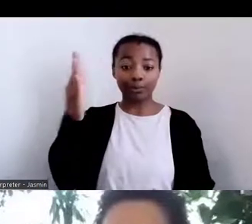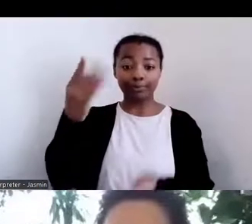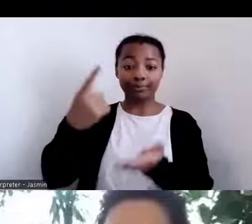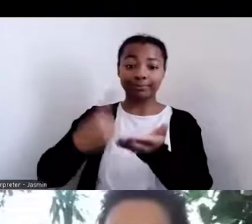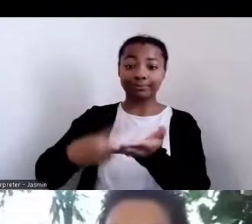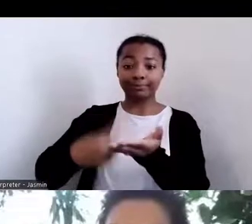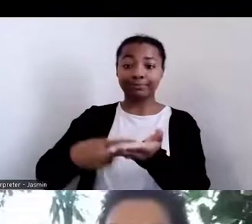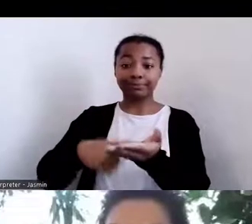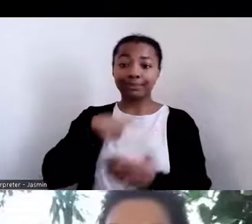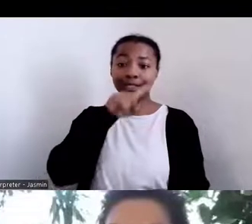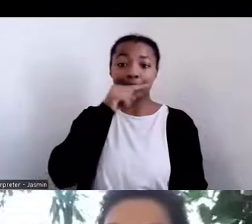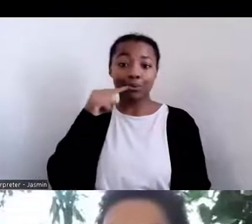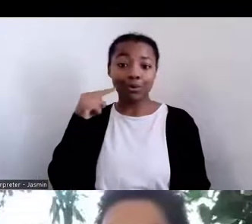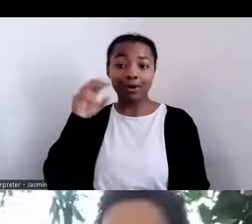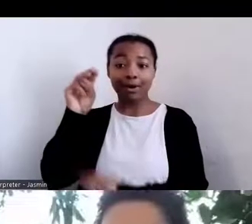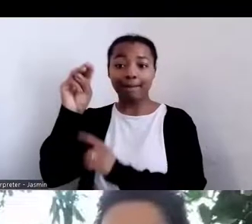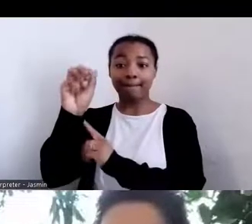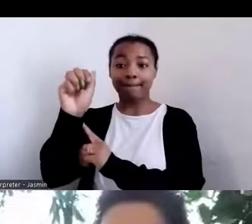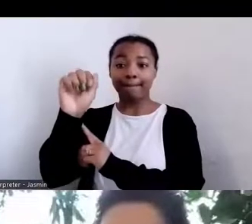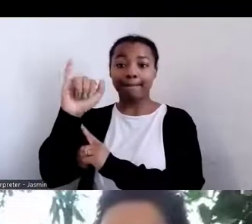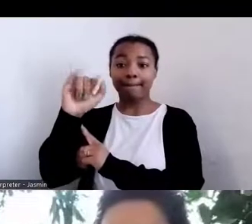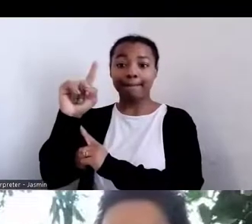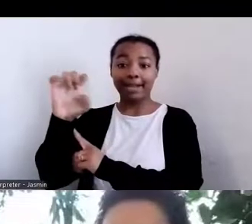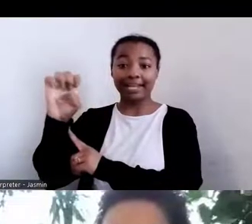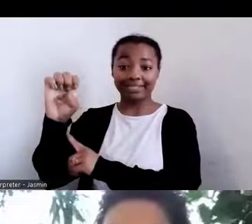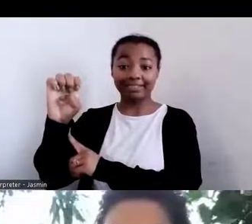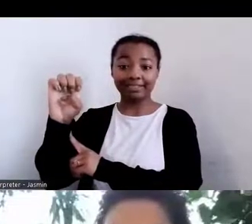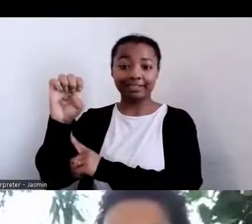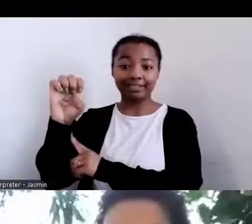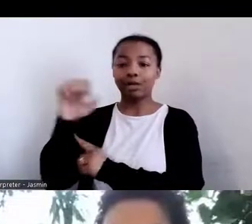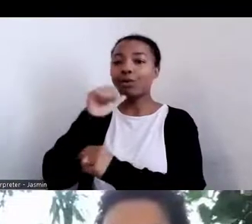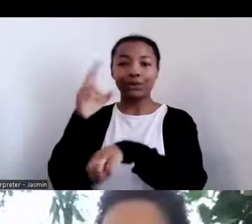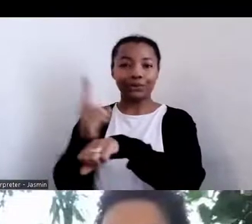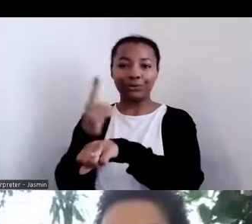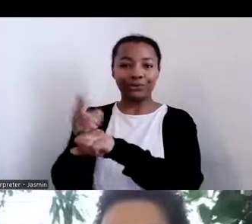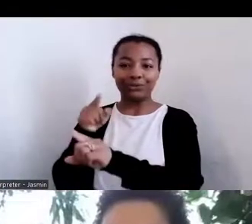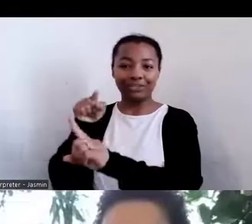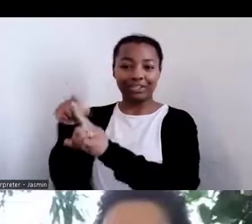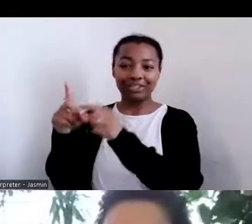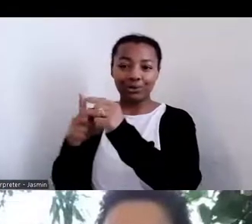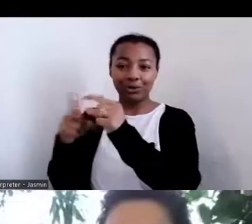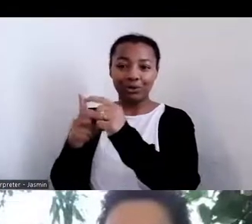you know, we don't use those words. We use the Diné word, naadáá'.